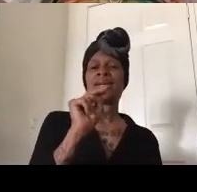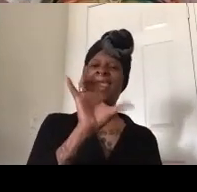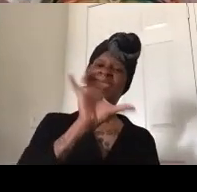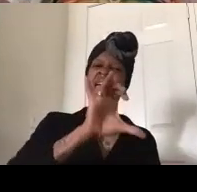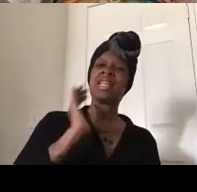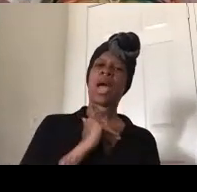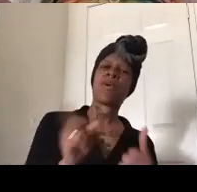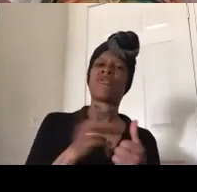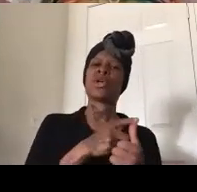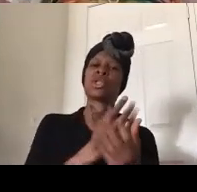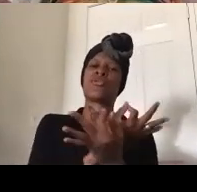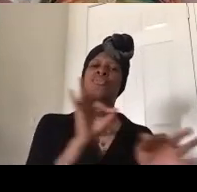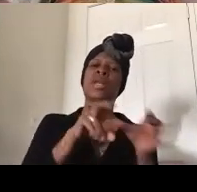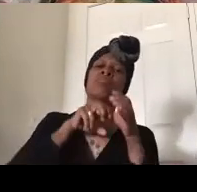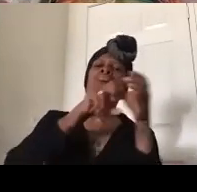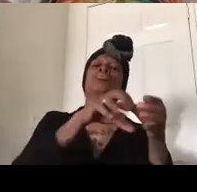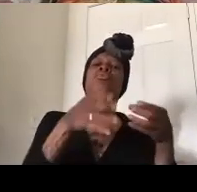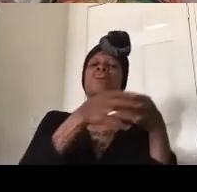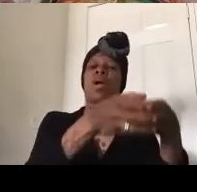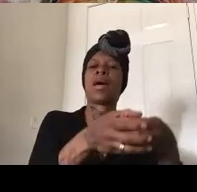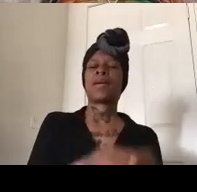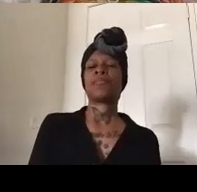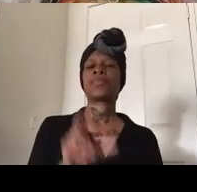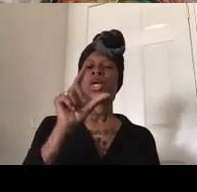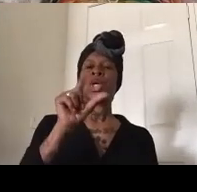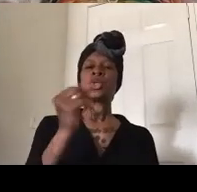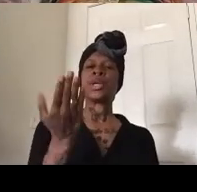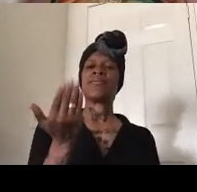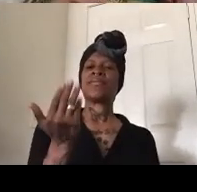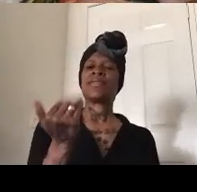right we went in vans by 2015 we were smarter than that